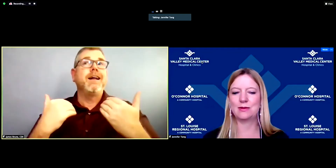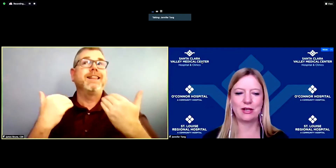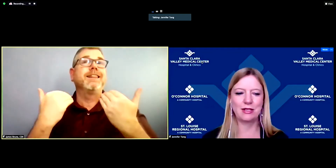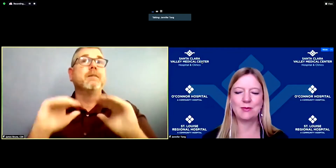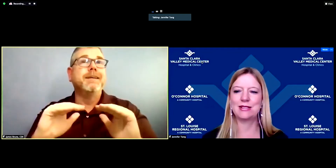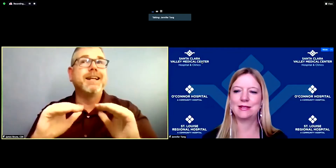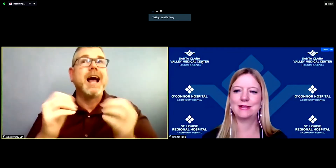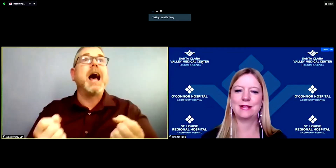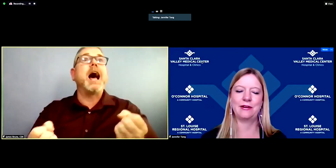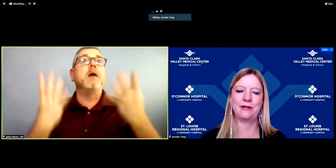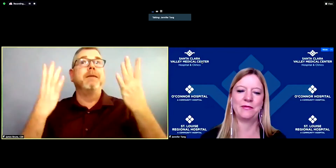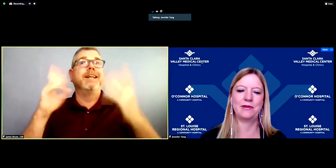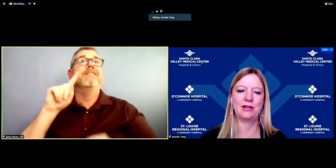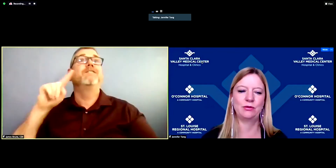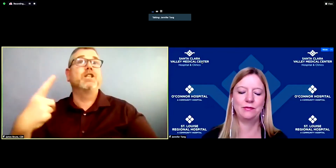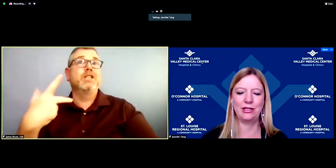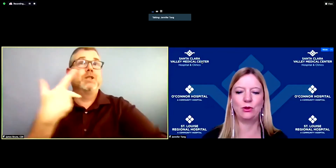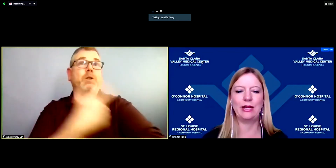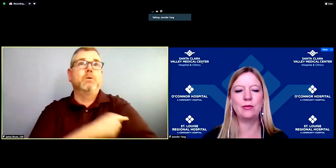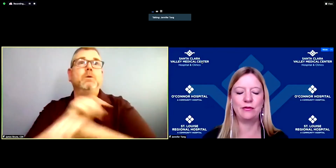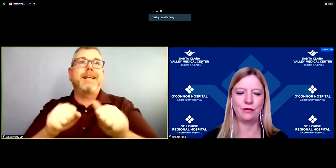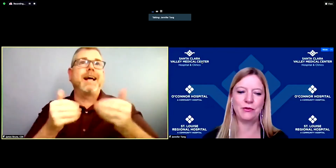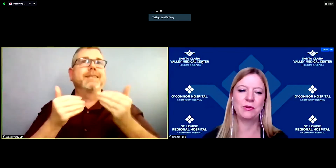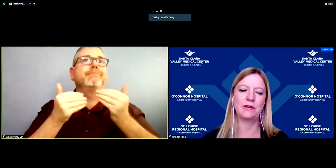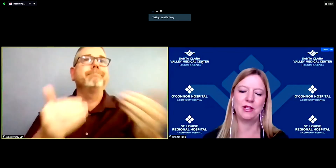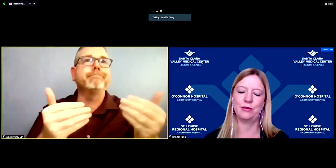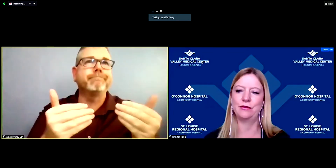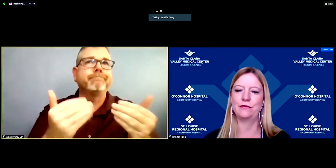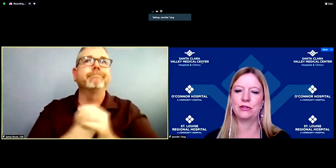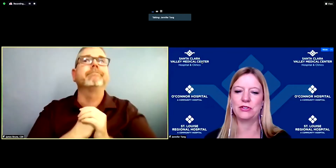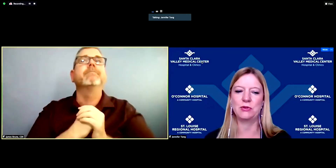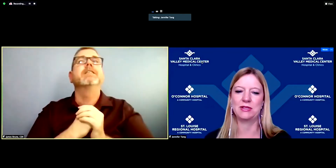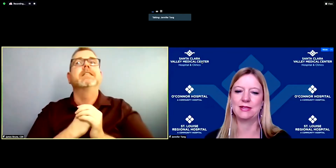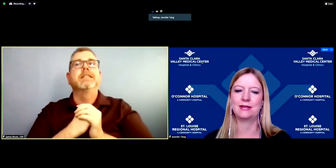parking spaces um there will it will ebb and flow, the number of first doses